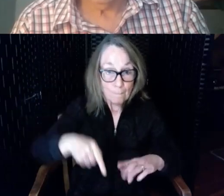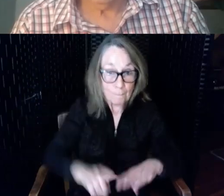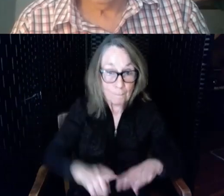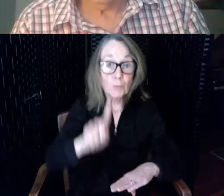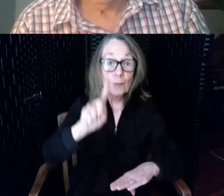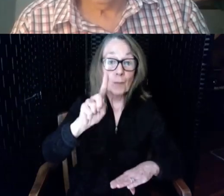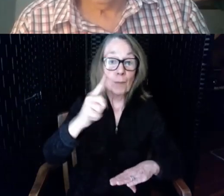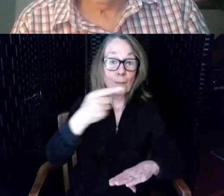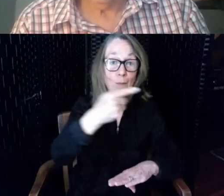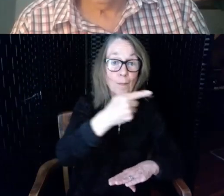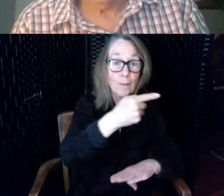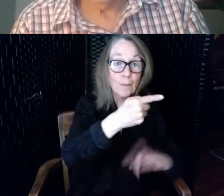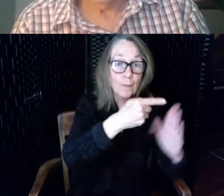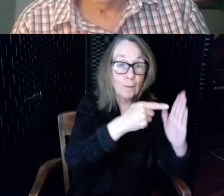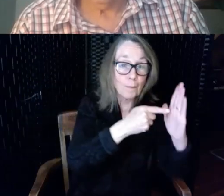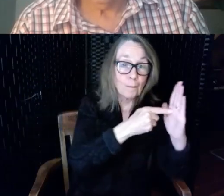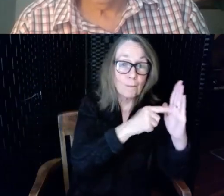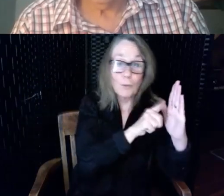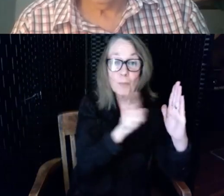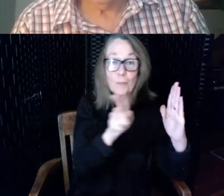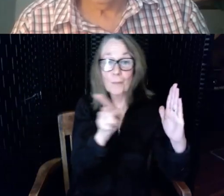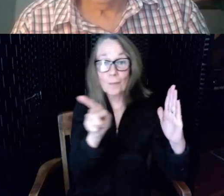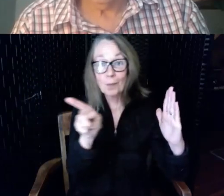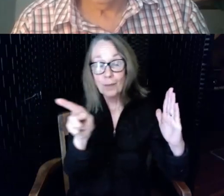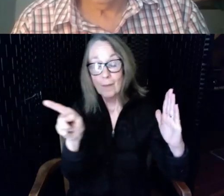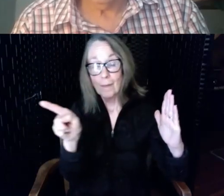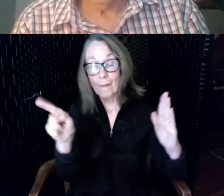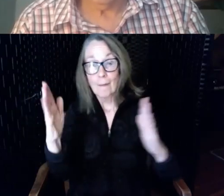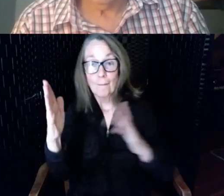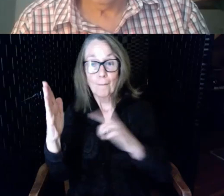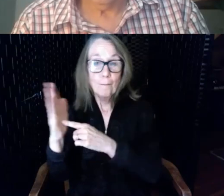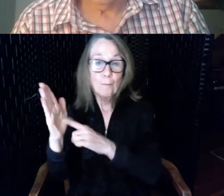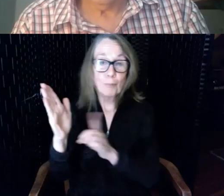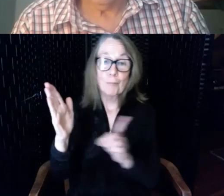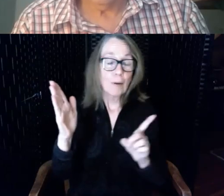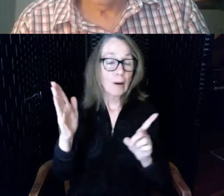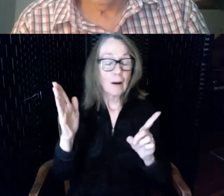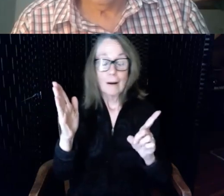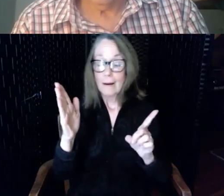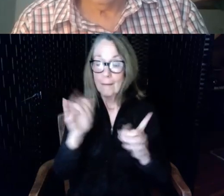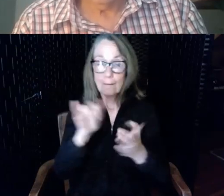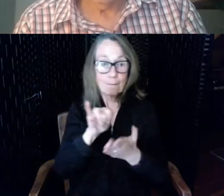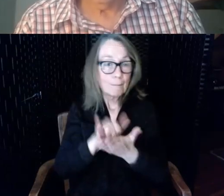floor and for every signal comes directly from the speaker you have